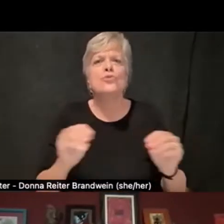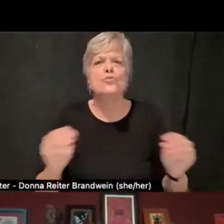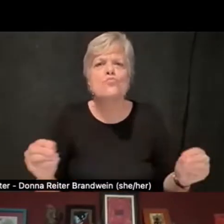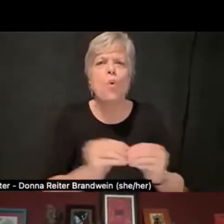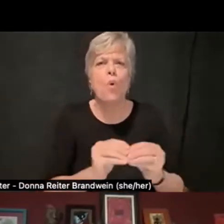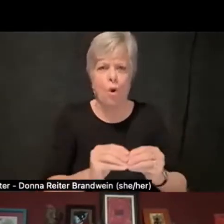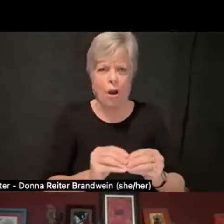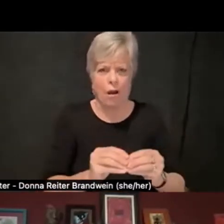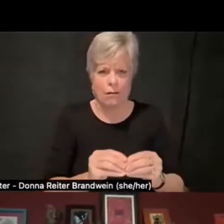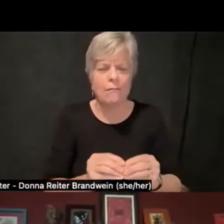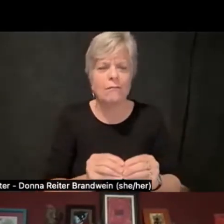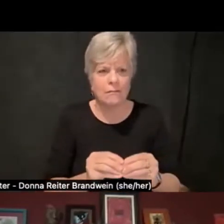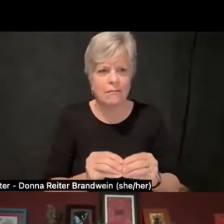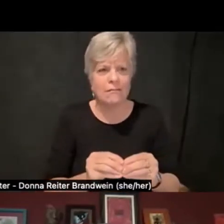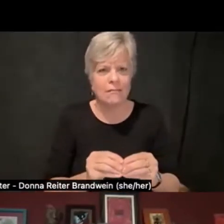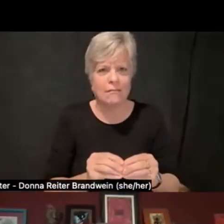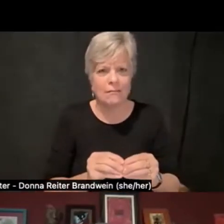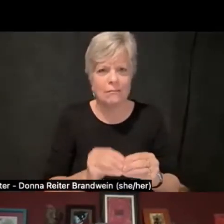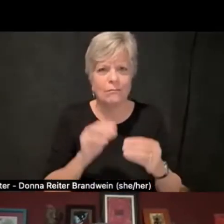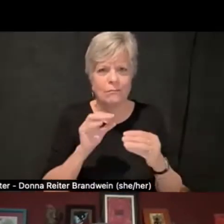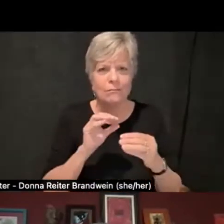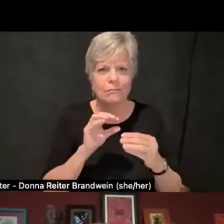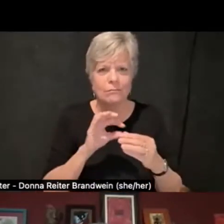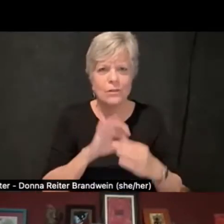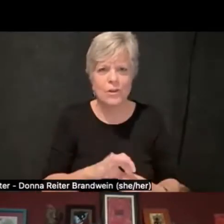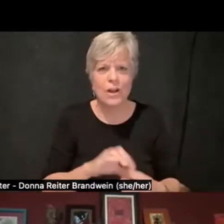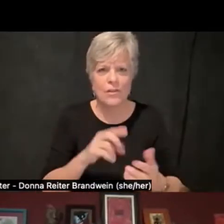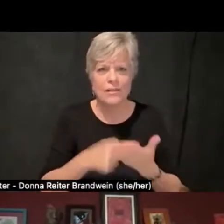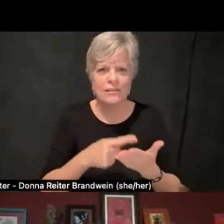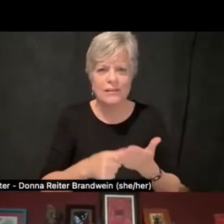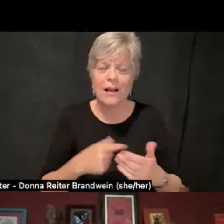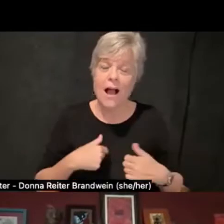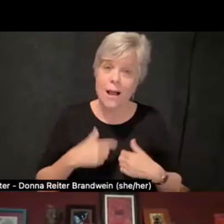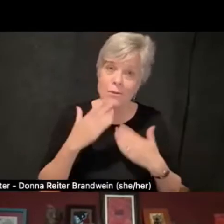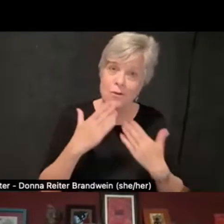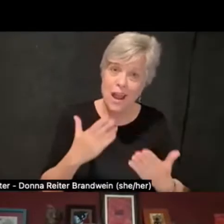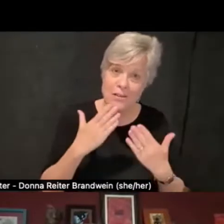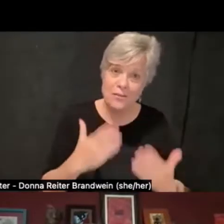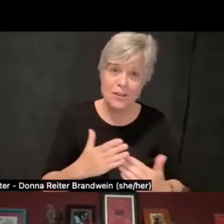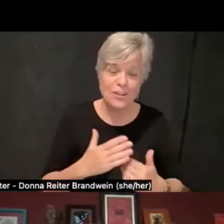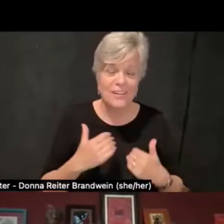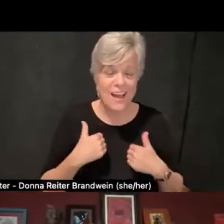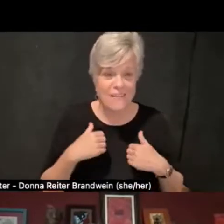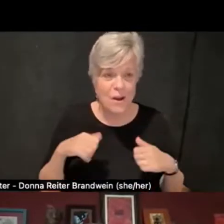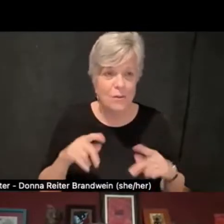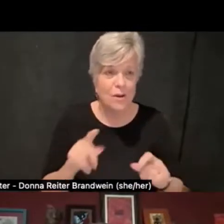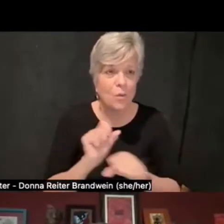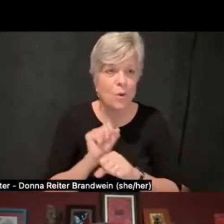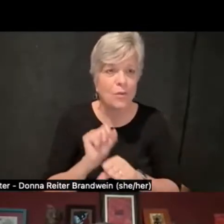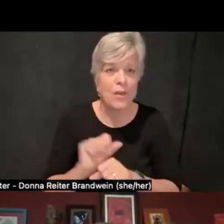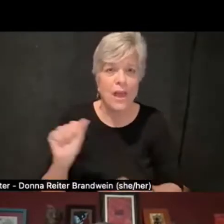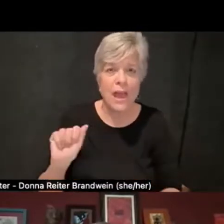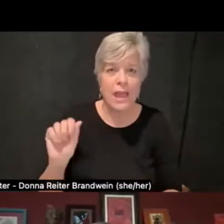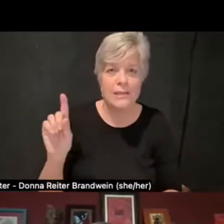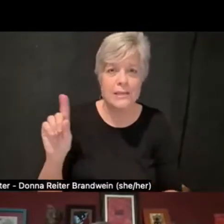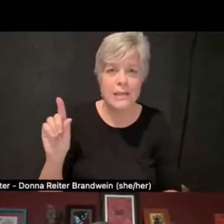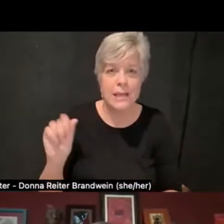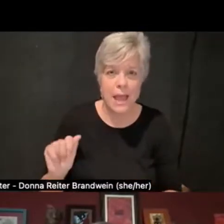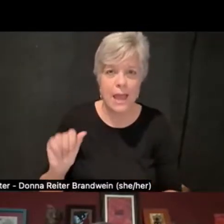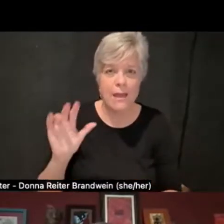I'm very grateful for having had the opportunity to work closely with an ADA/503/504 Coordinator